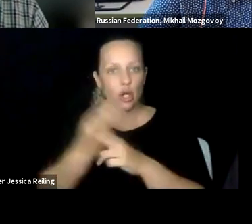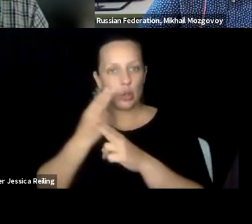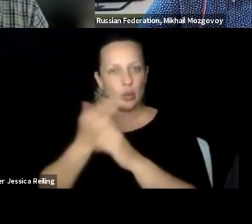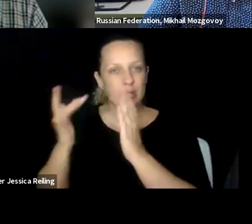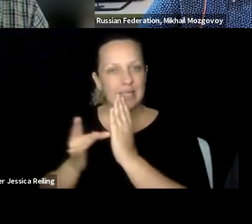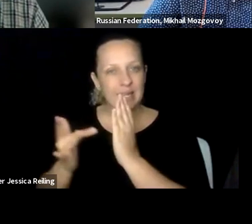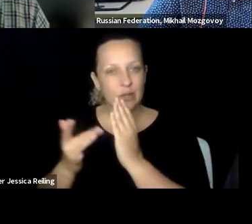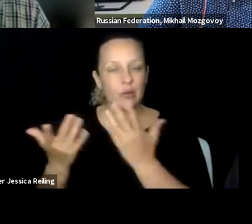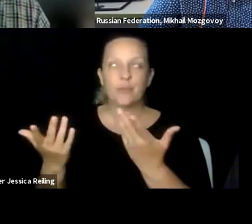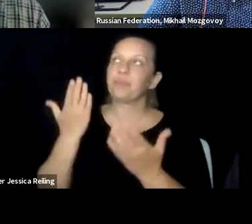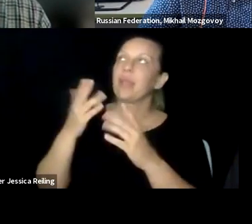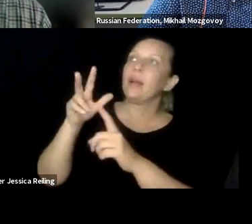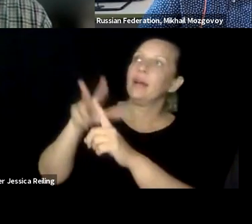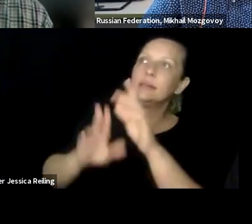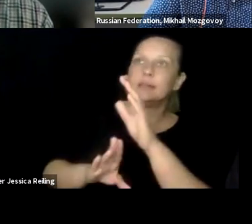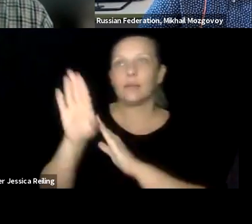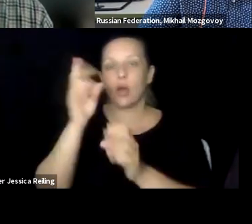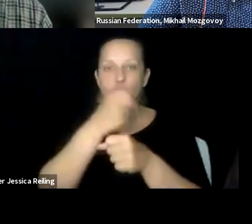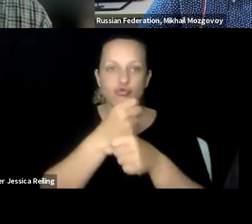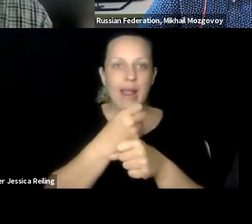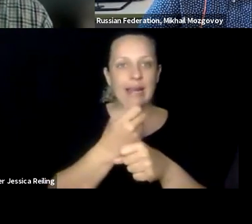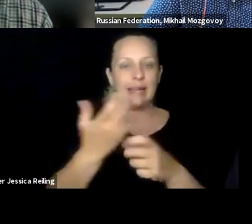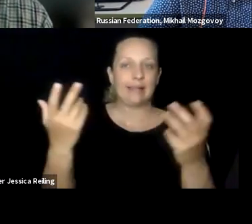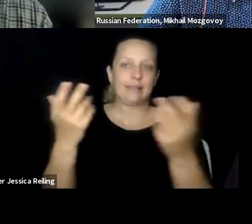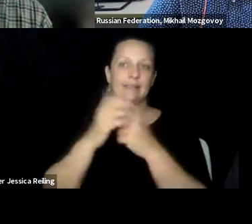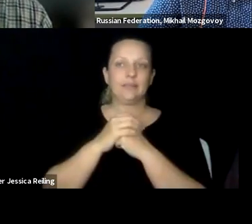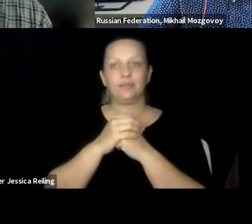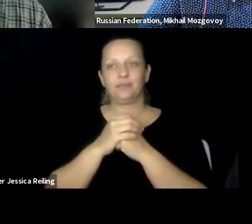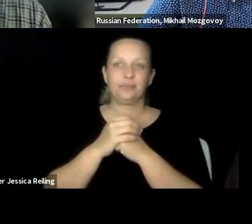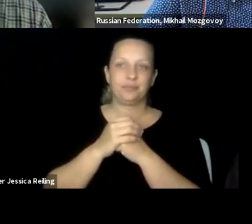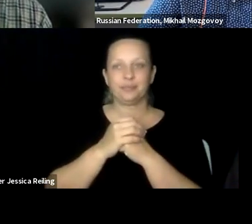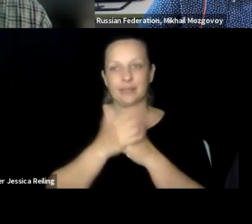registrations online, to look at enhancing classroom learning using